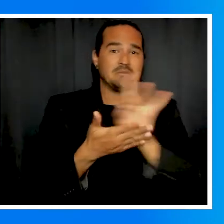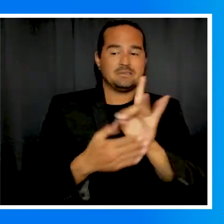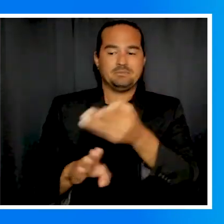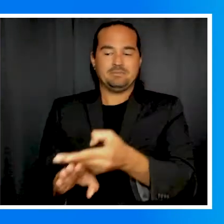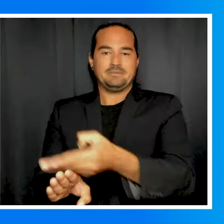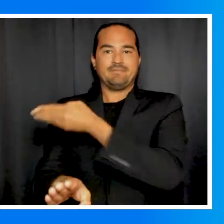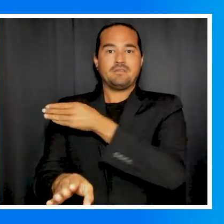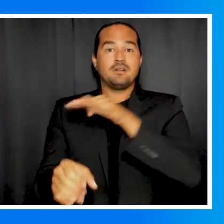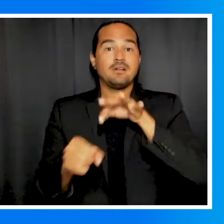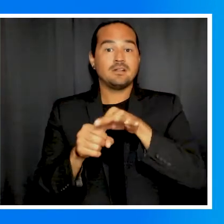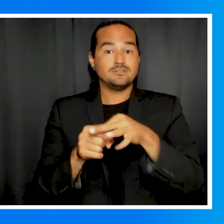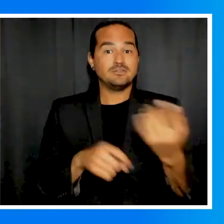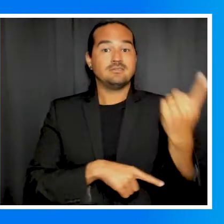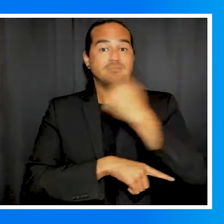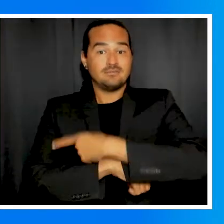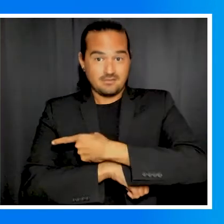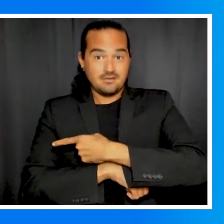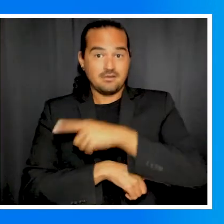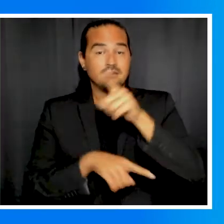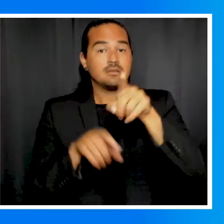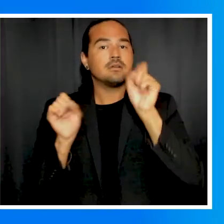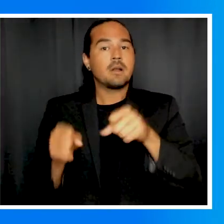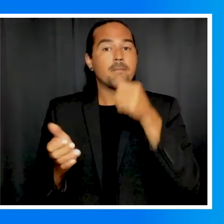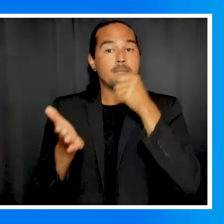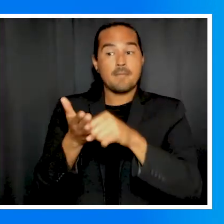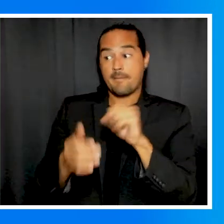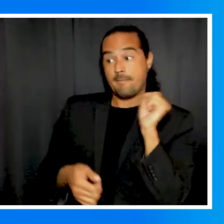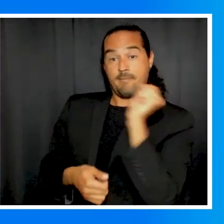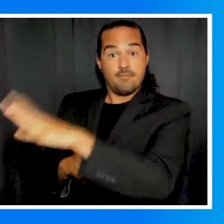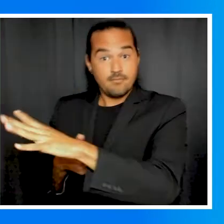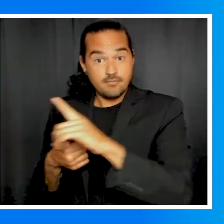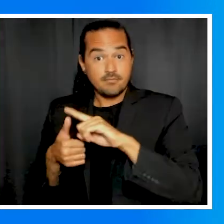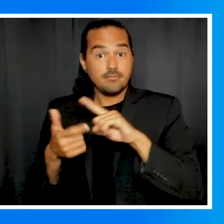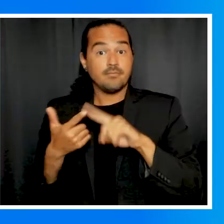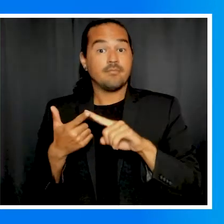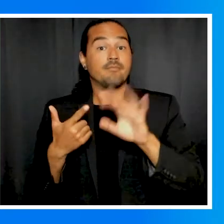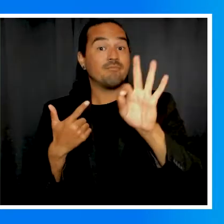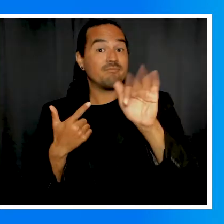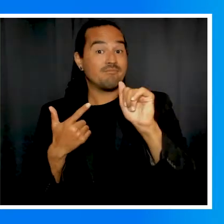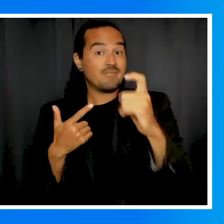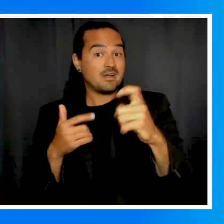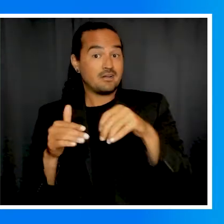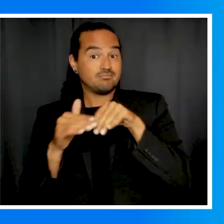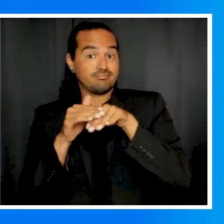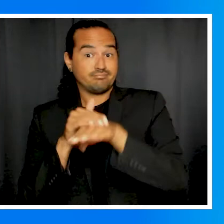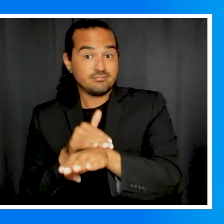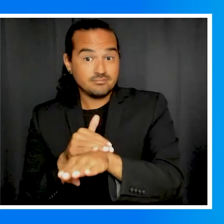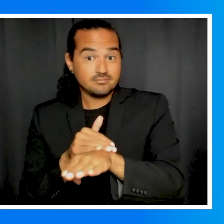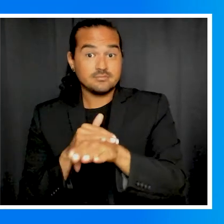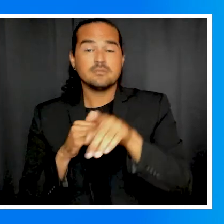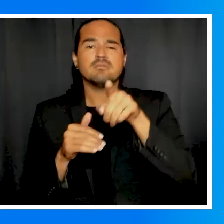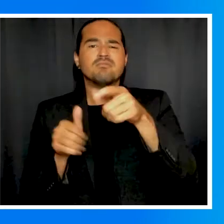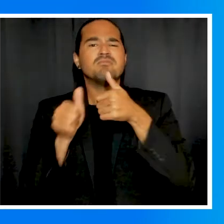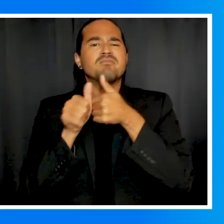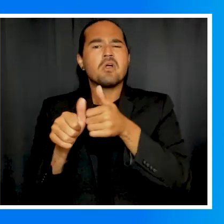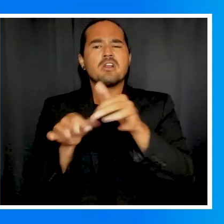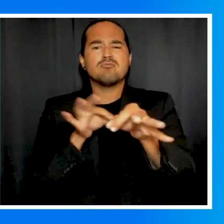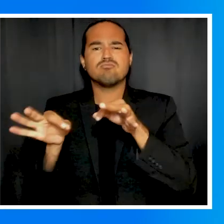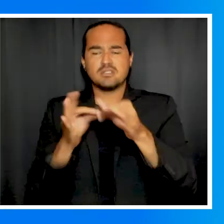Military and overseas voters have the option to return their ballots by mail or fax. Follow the instructions after you have marked your ballot